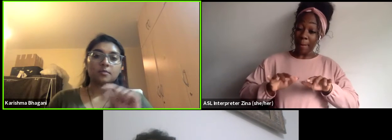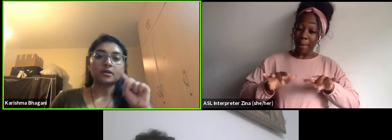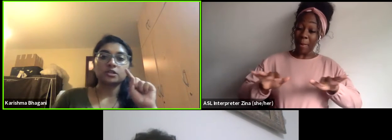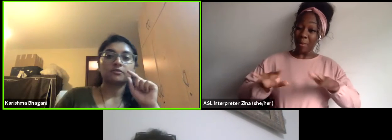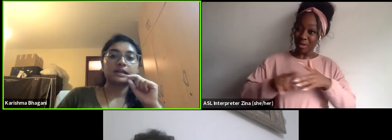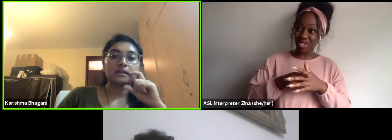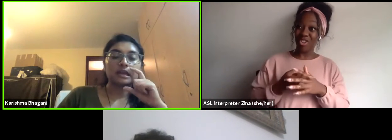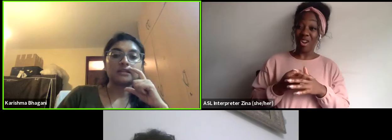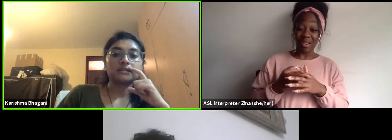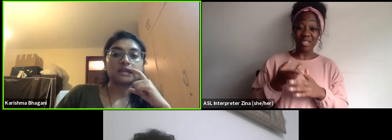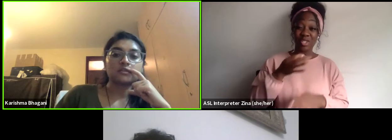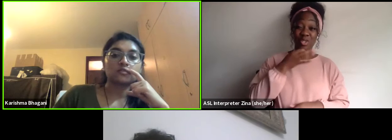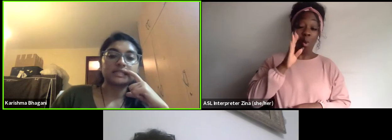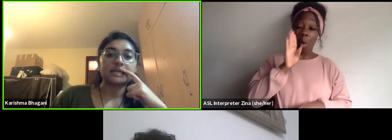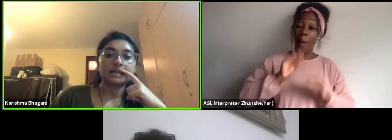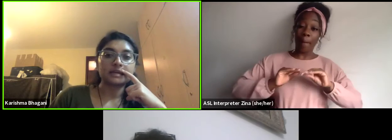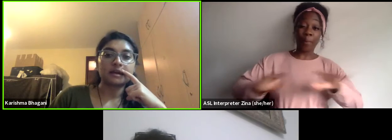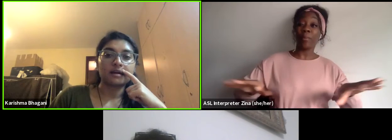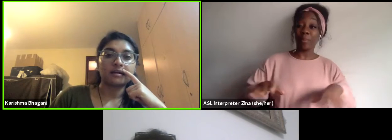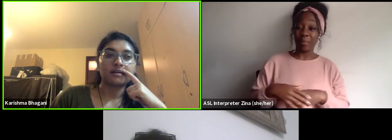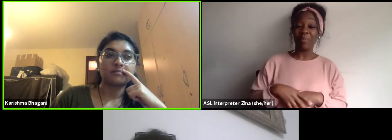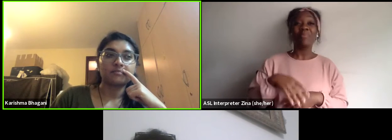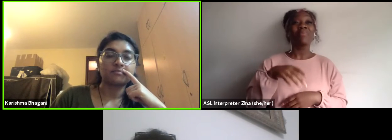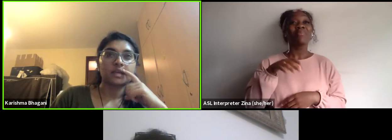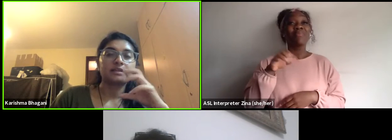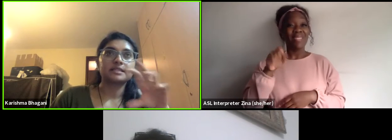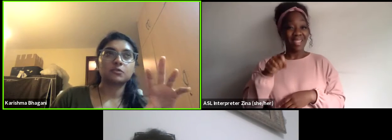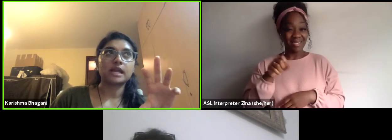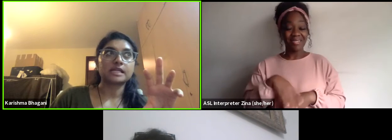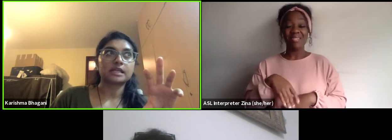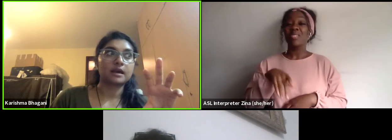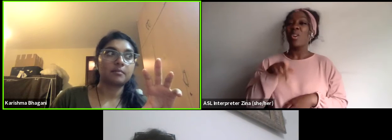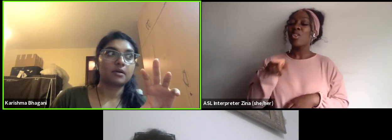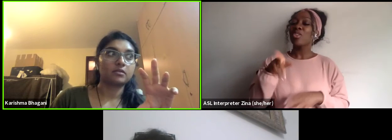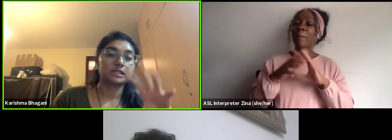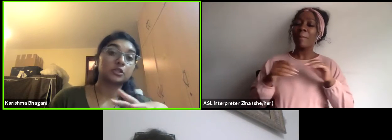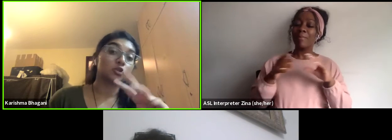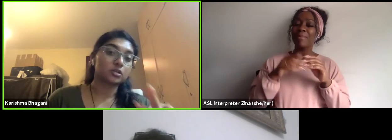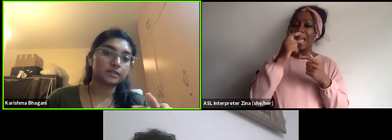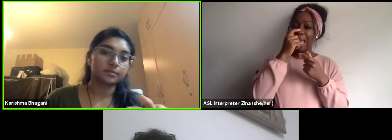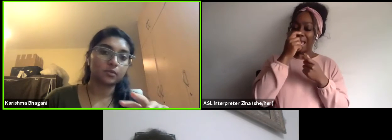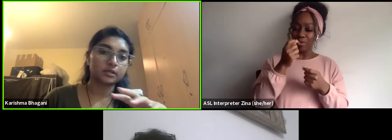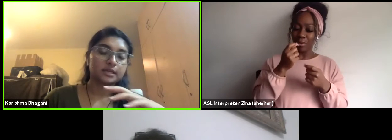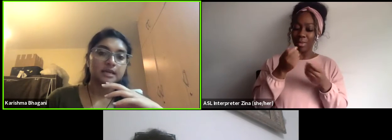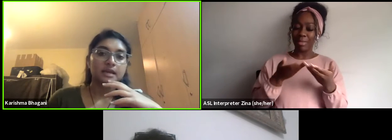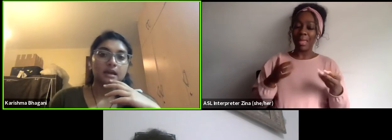You mentioned a really interesting and stimulating thing about institutional support.